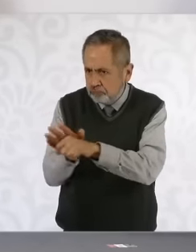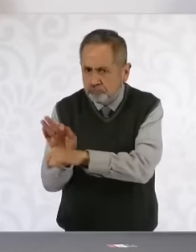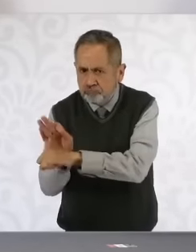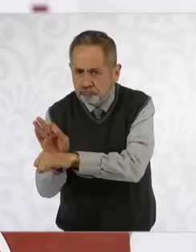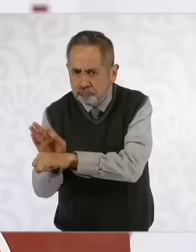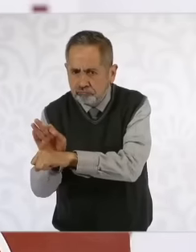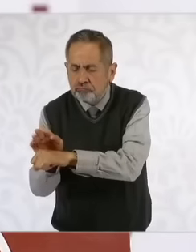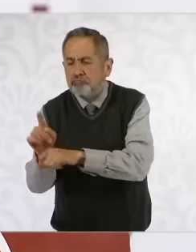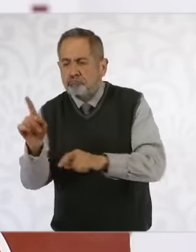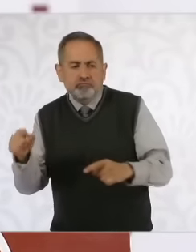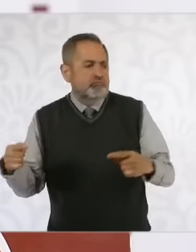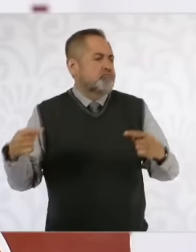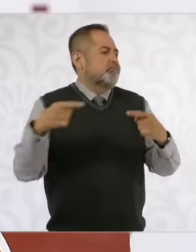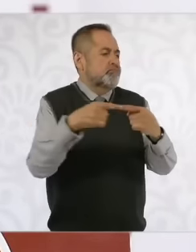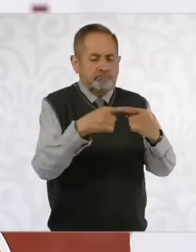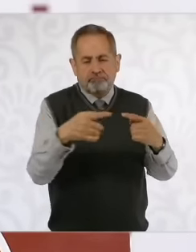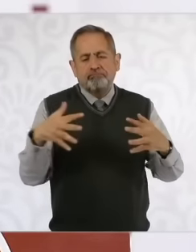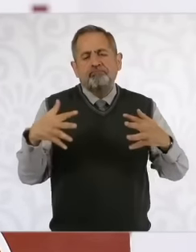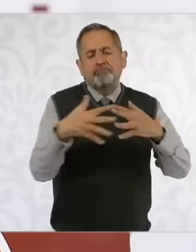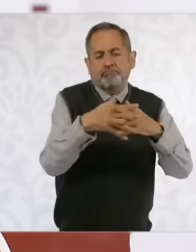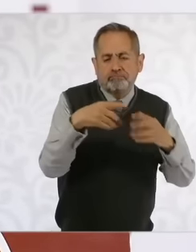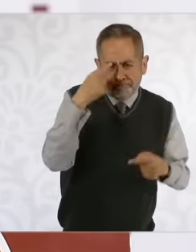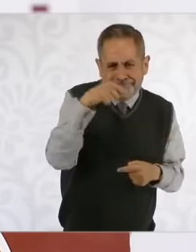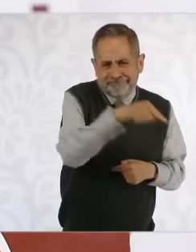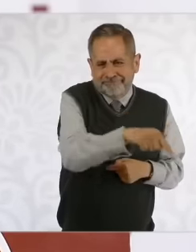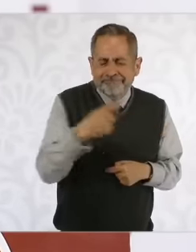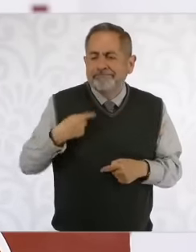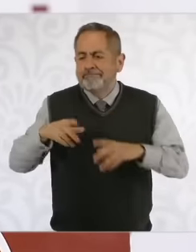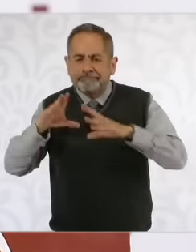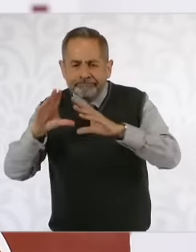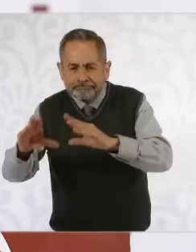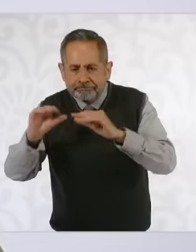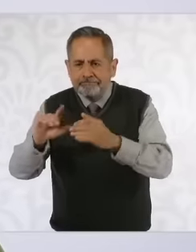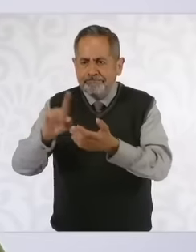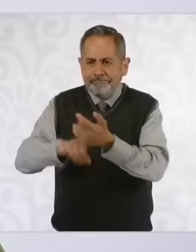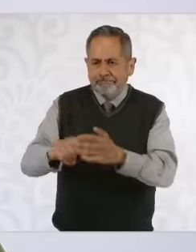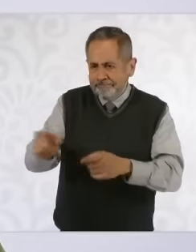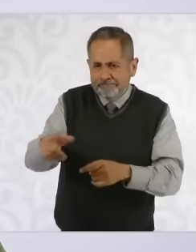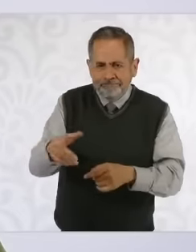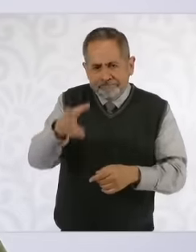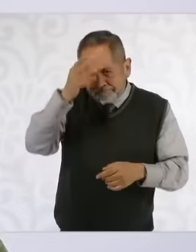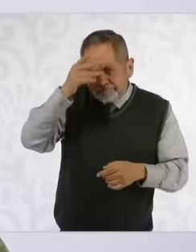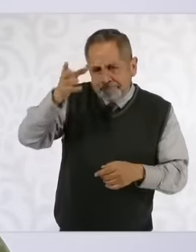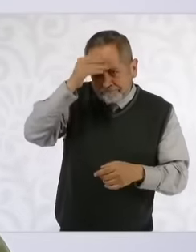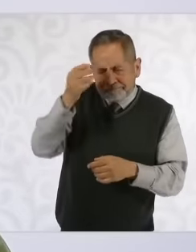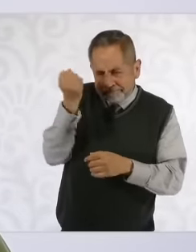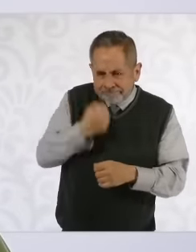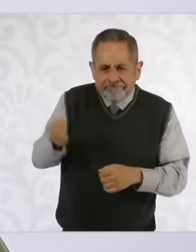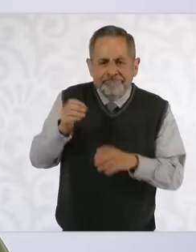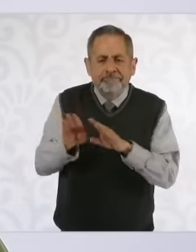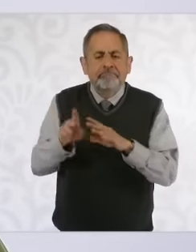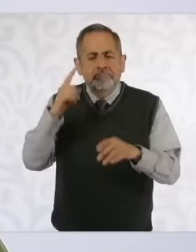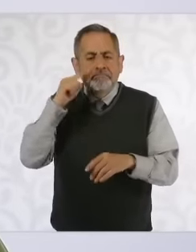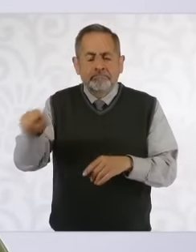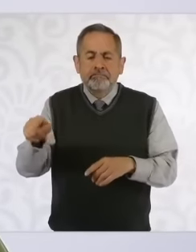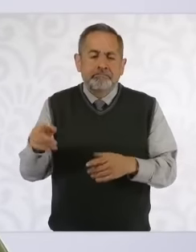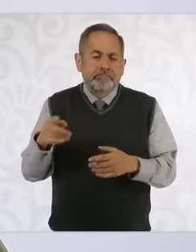so that they can carry out their training, their training is also aimed at